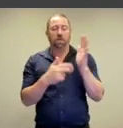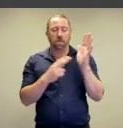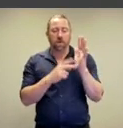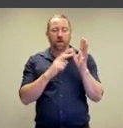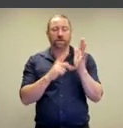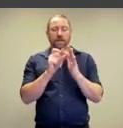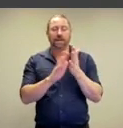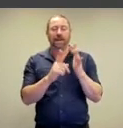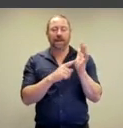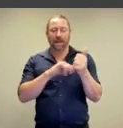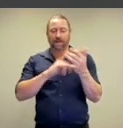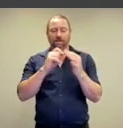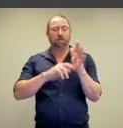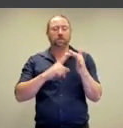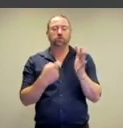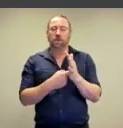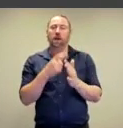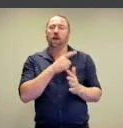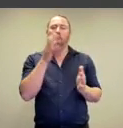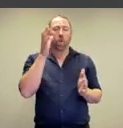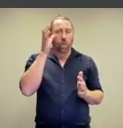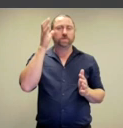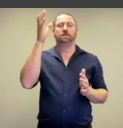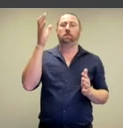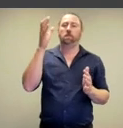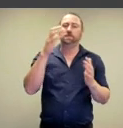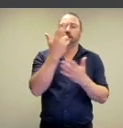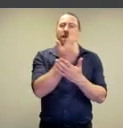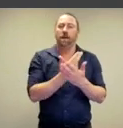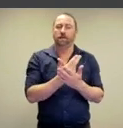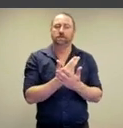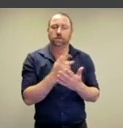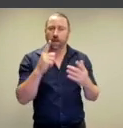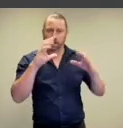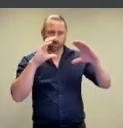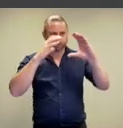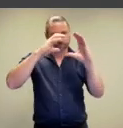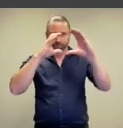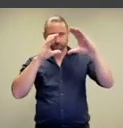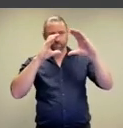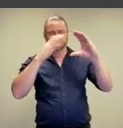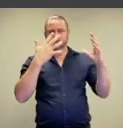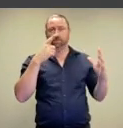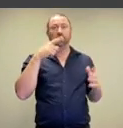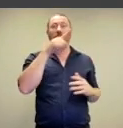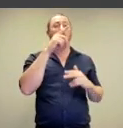Bernd and Hilla Becher are iconic conceptual artists. In this series,